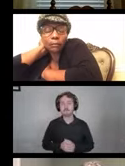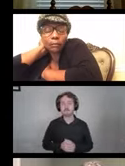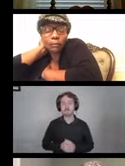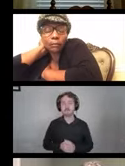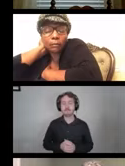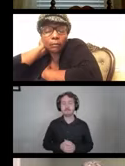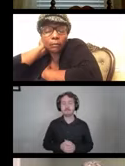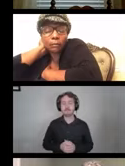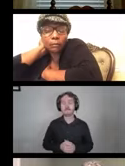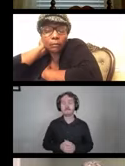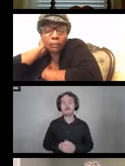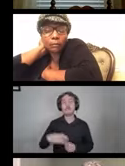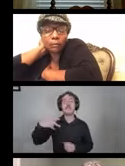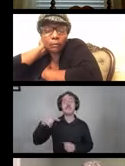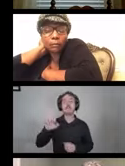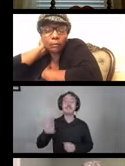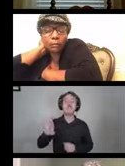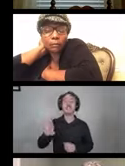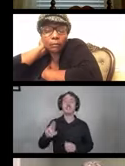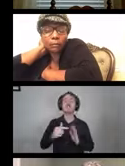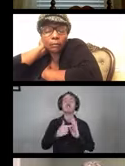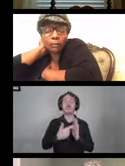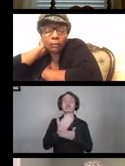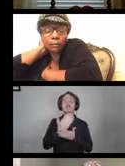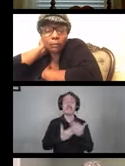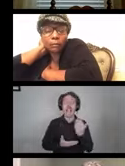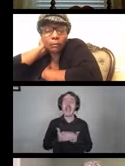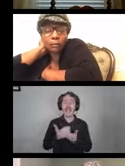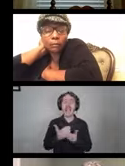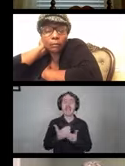Peter shares his hand routine for cleaning the hand rims.